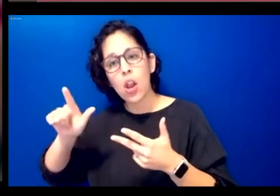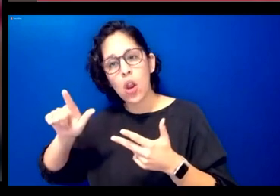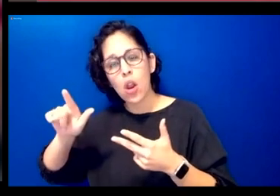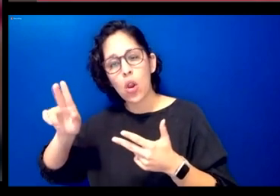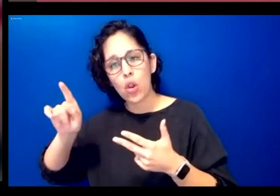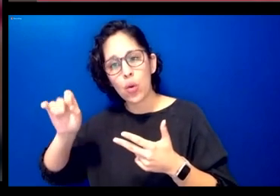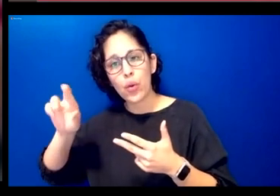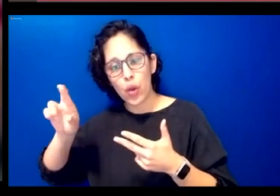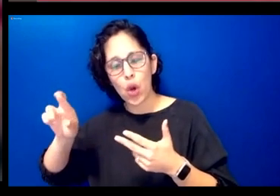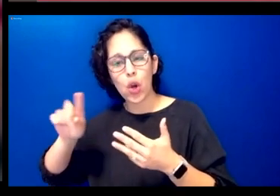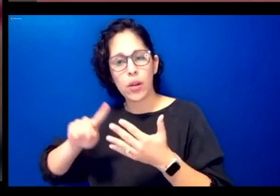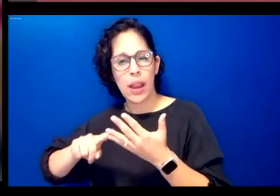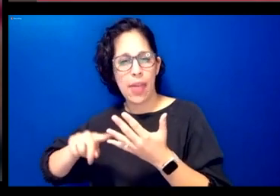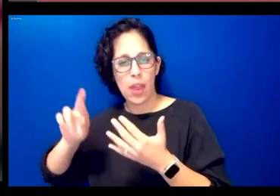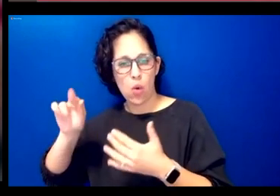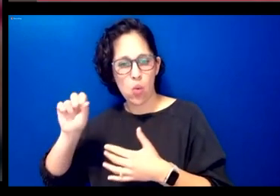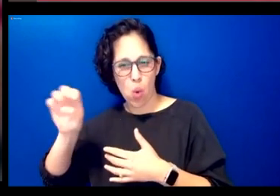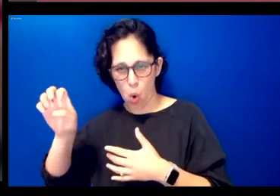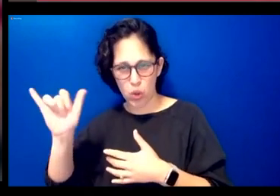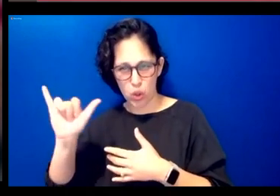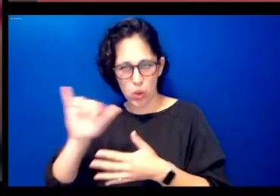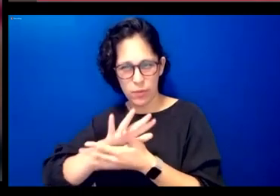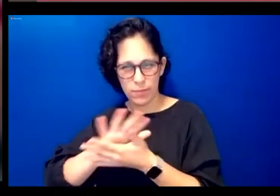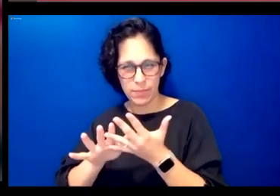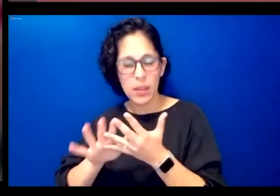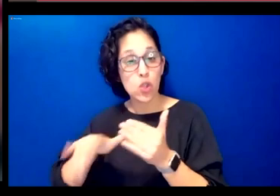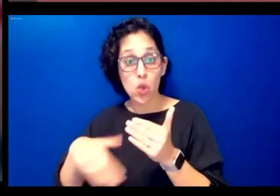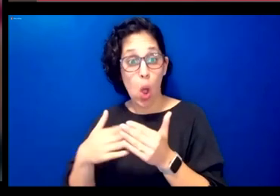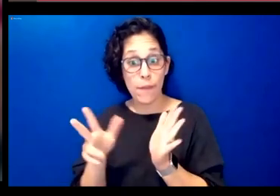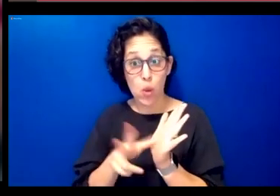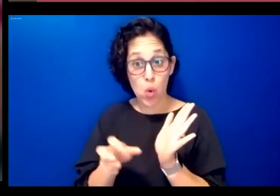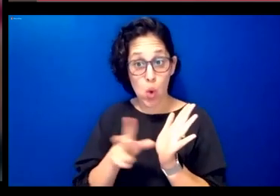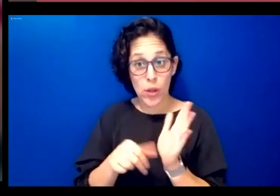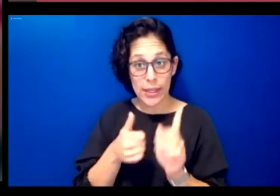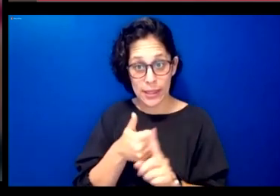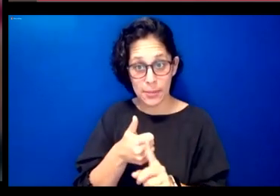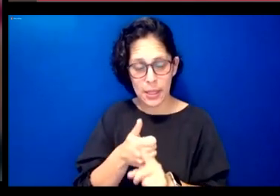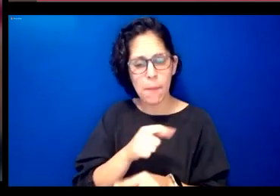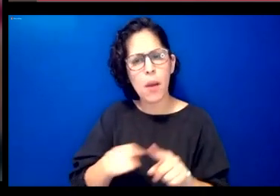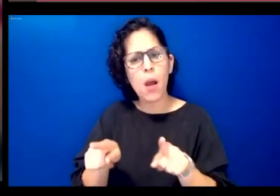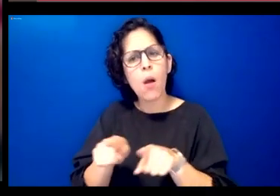um not only in in the recordings themselves but also in some of the background tech the